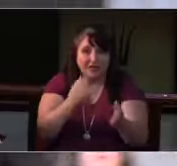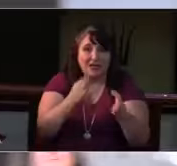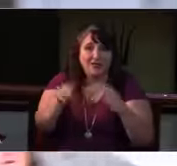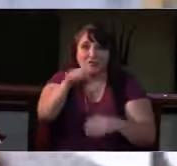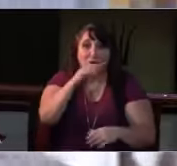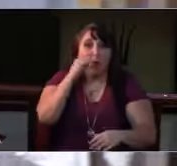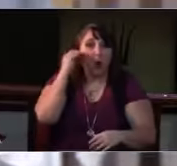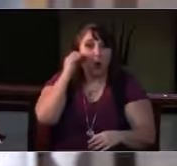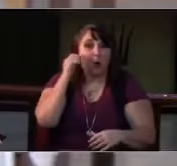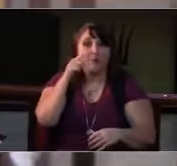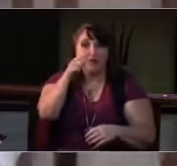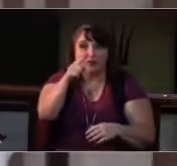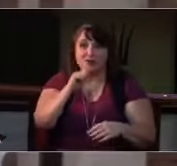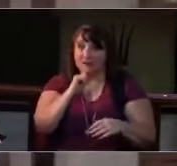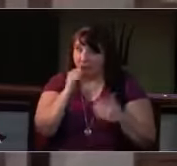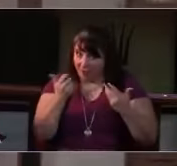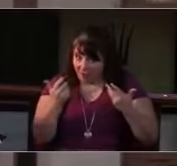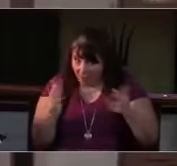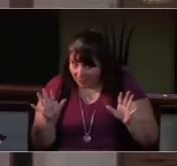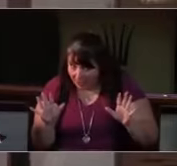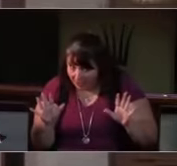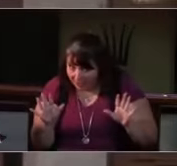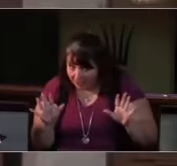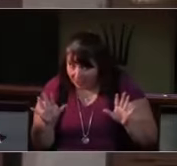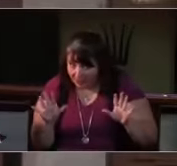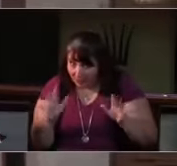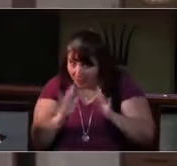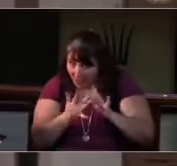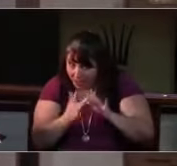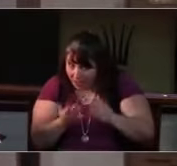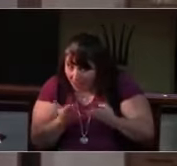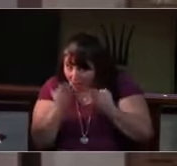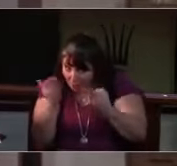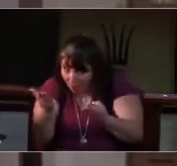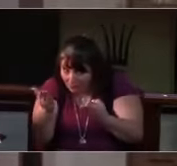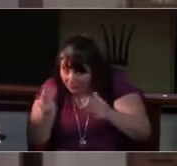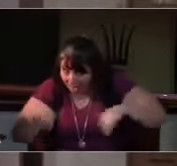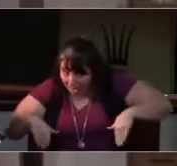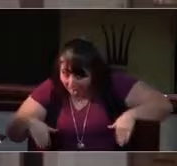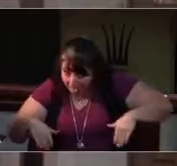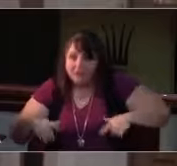in order to participate more fully during the communion portion of our worship,